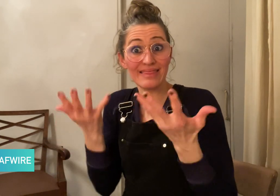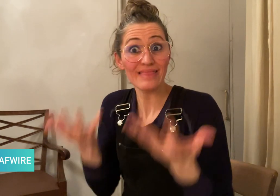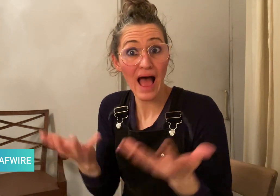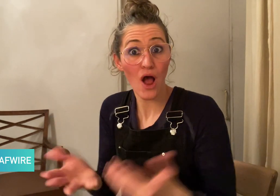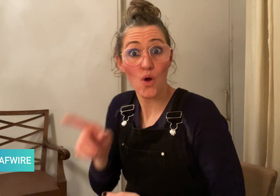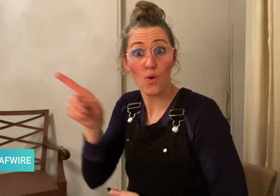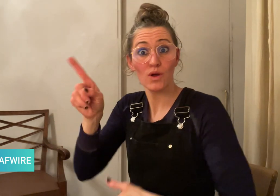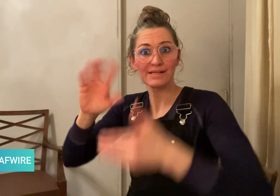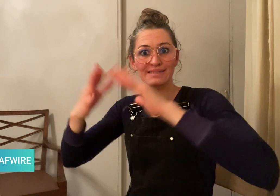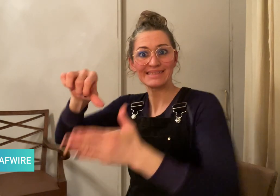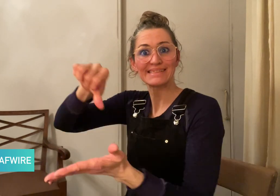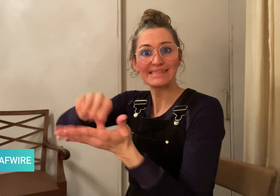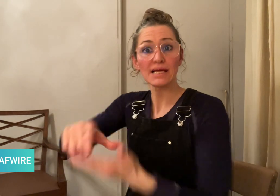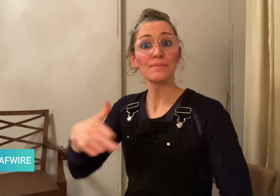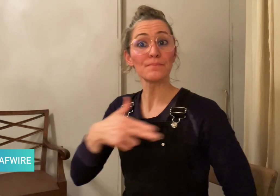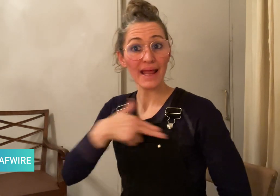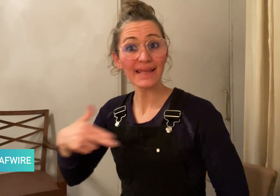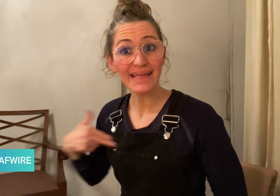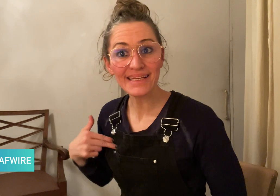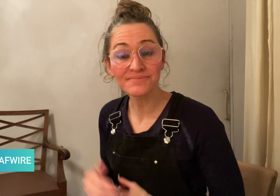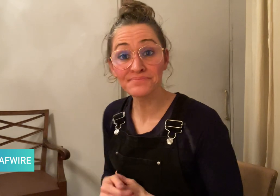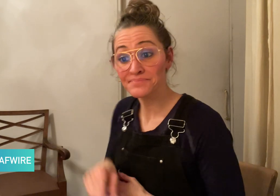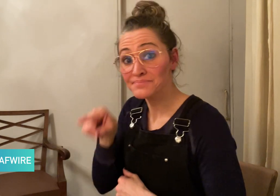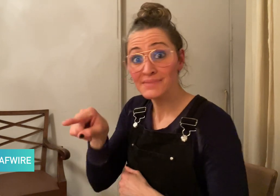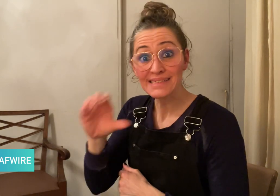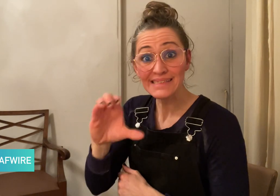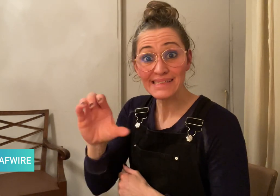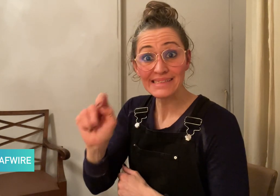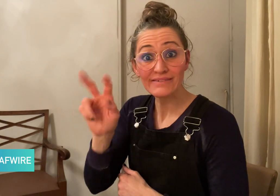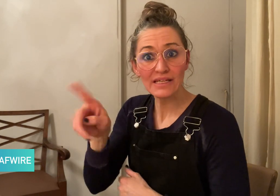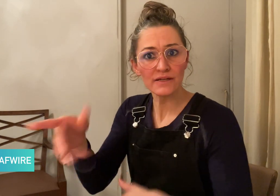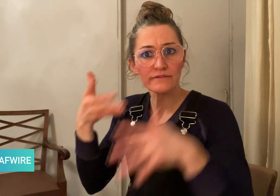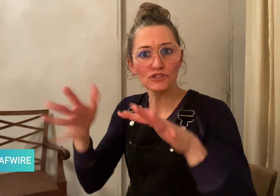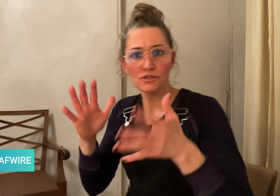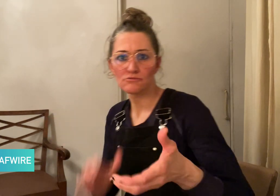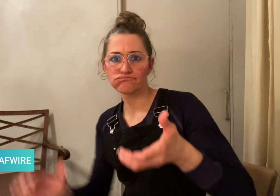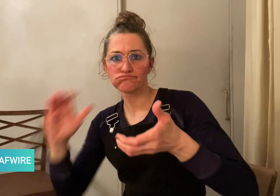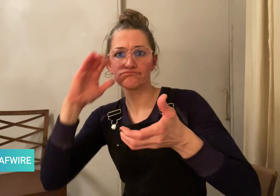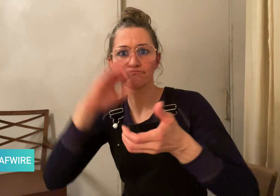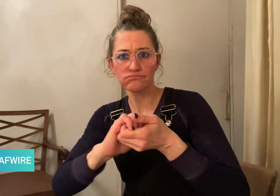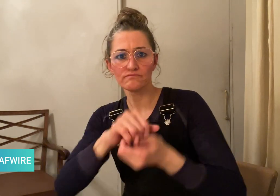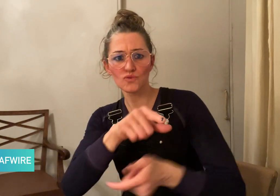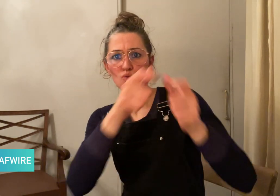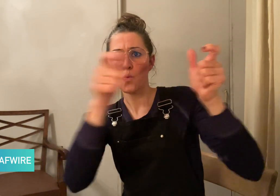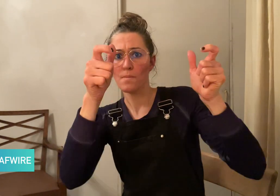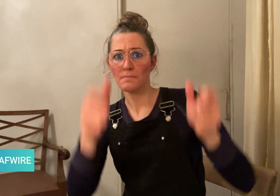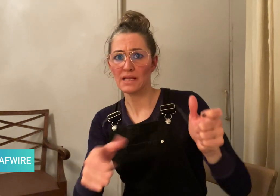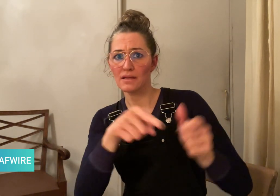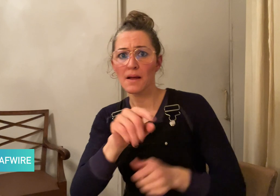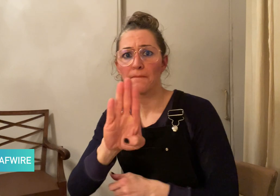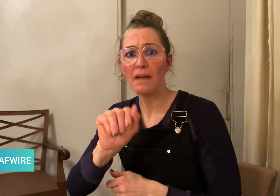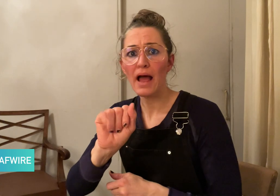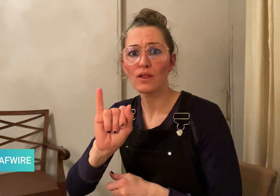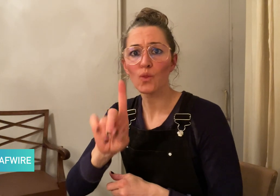CCTV has collaborated with Baidu Intelligent Cloud to create